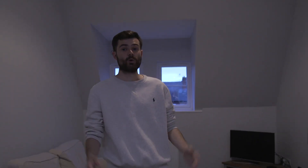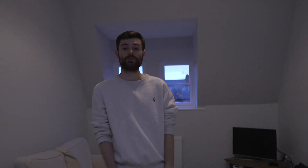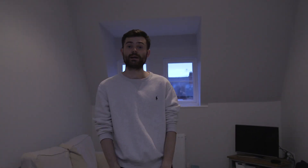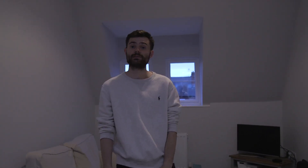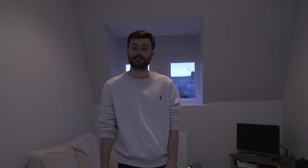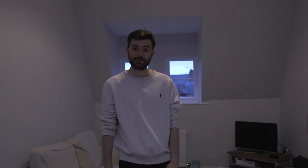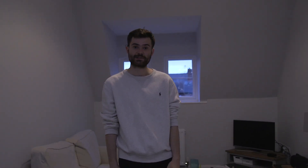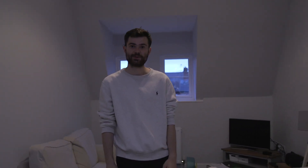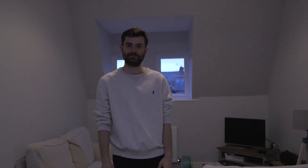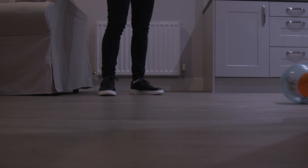And hopefully I can see you soon!